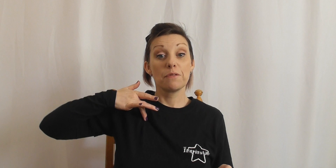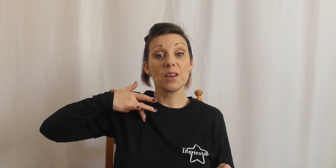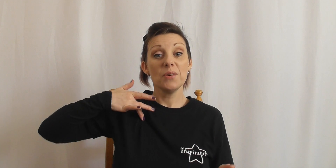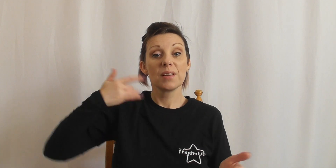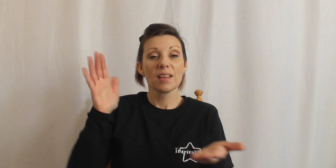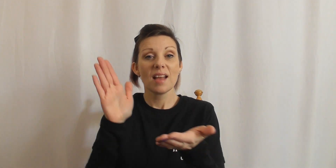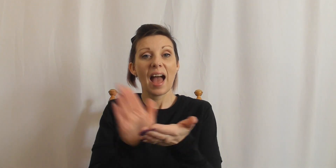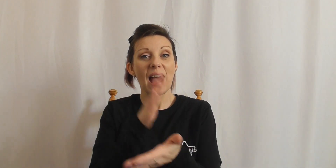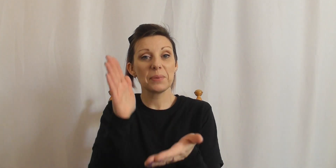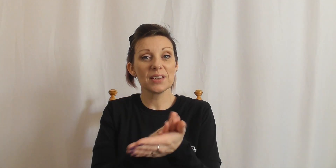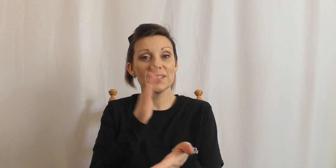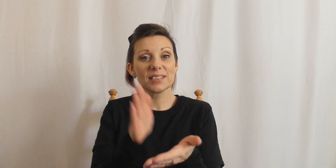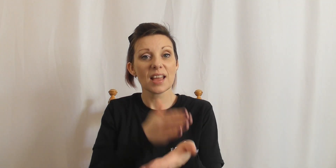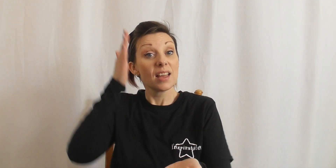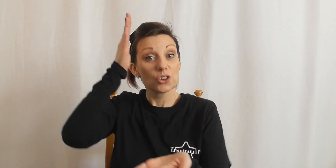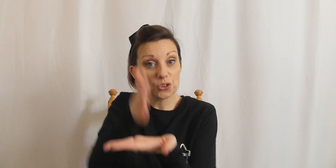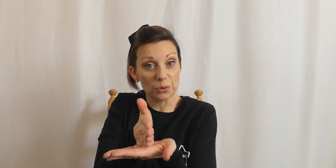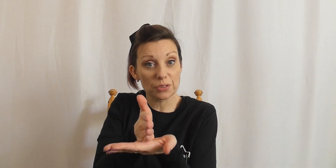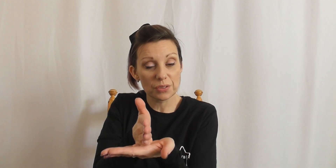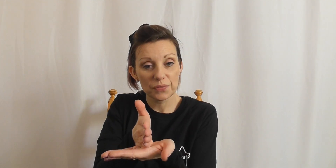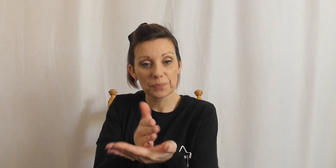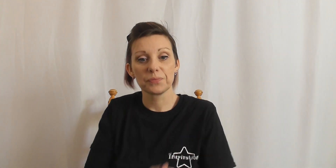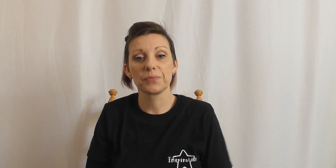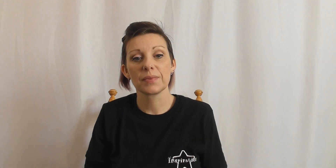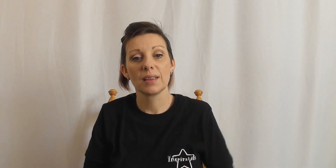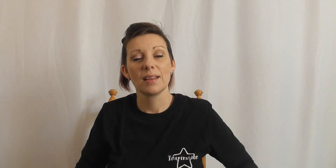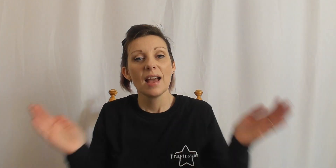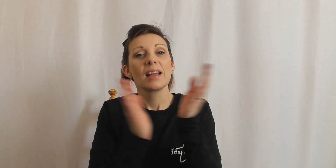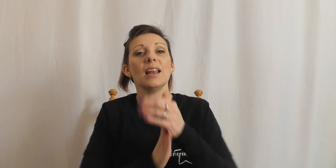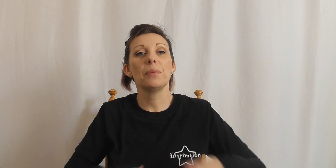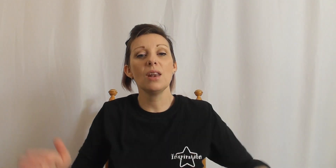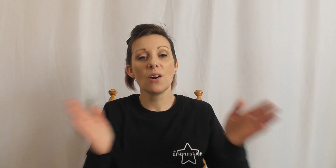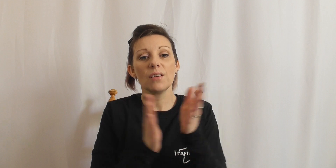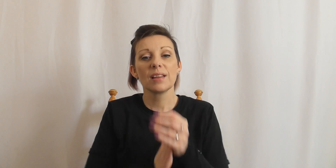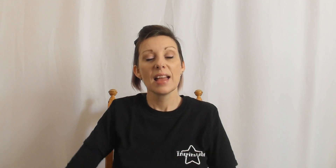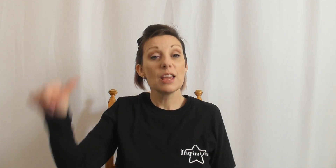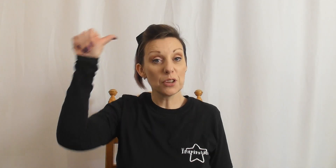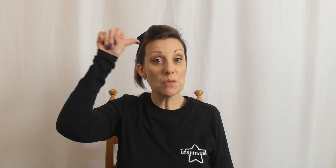feel happiness truth clap along if you